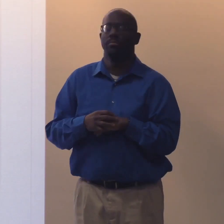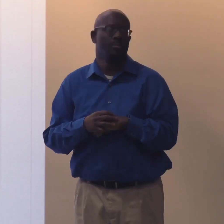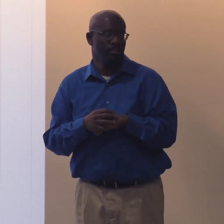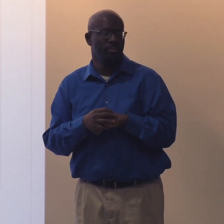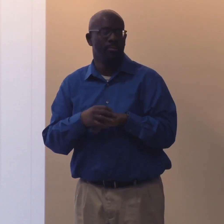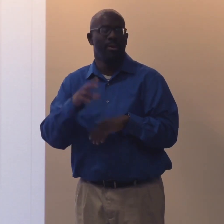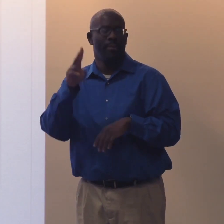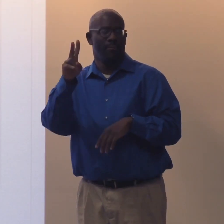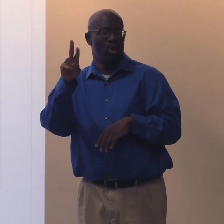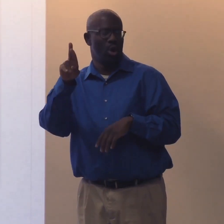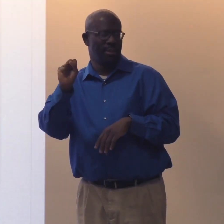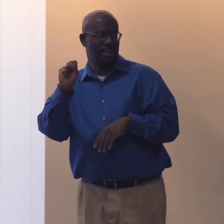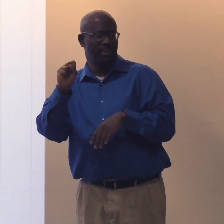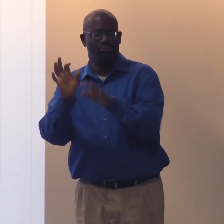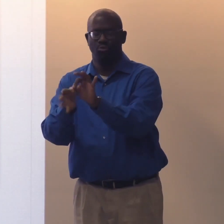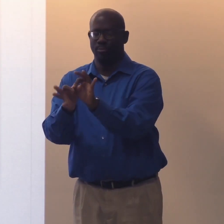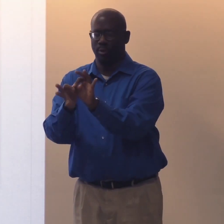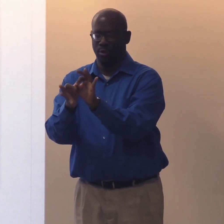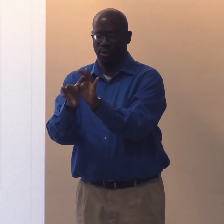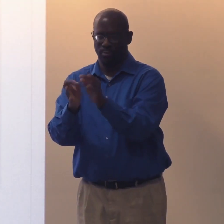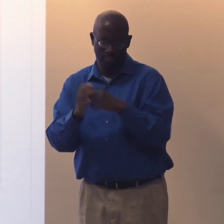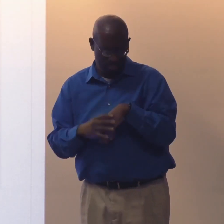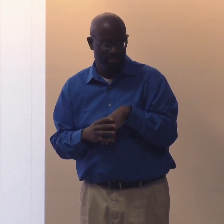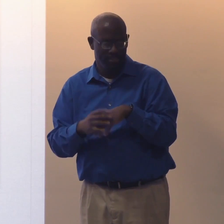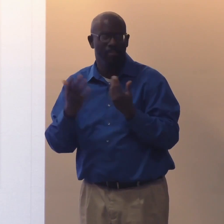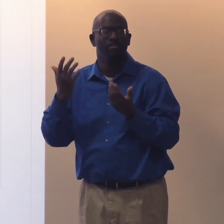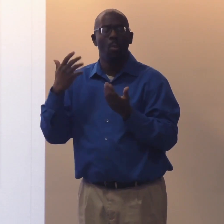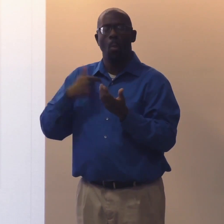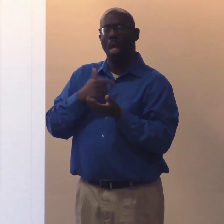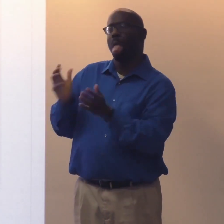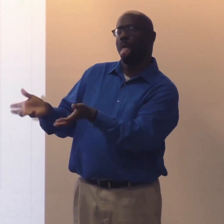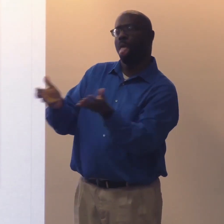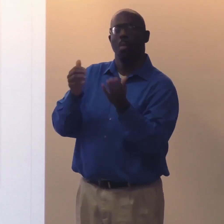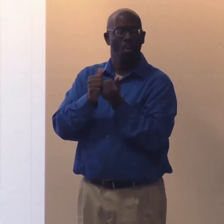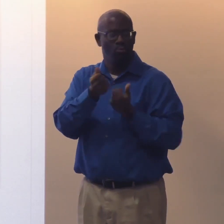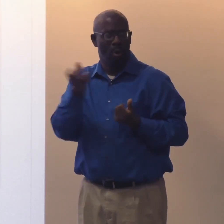confidence in the way that we sign, also video relay service interpret it.